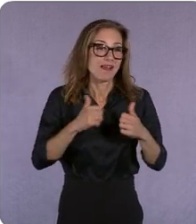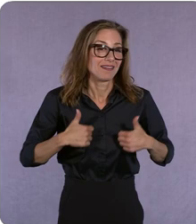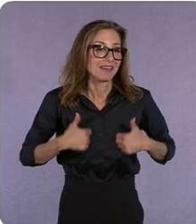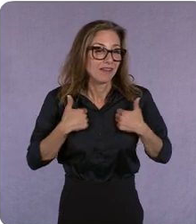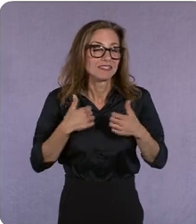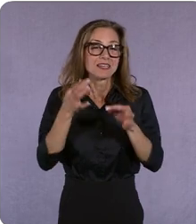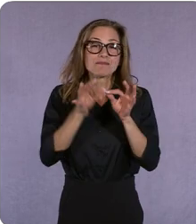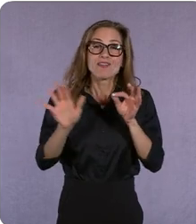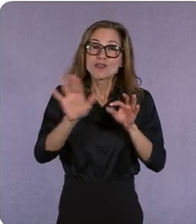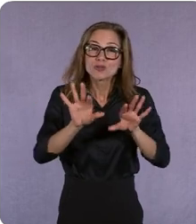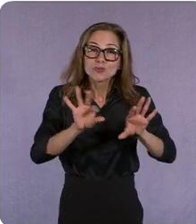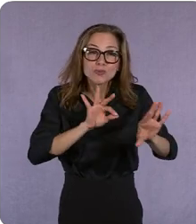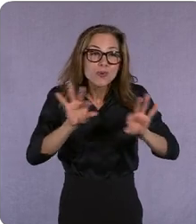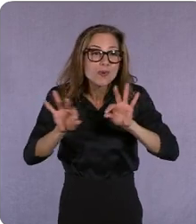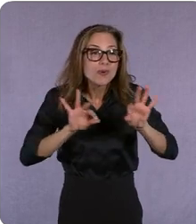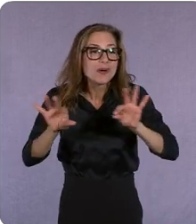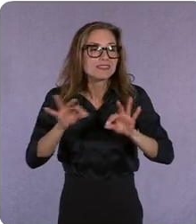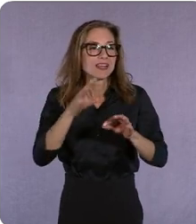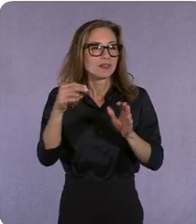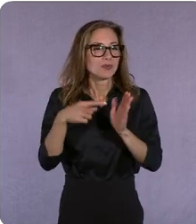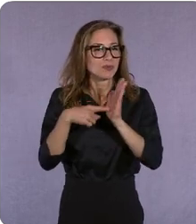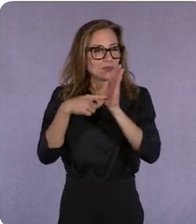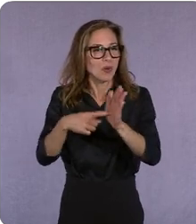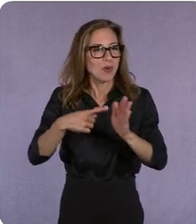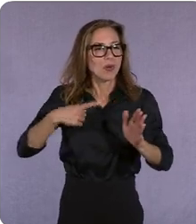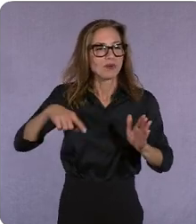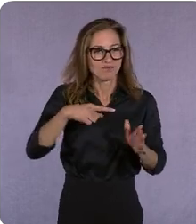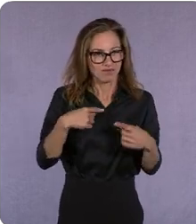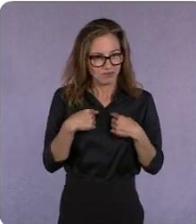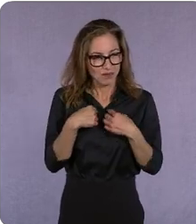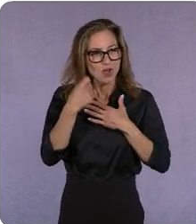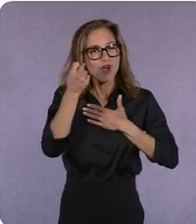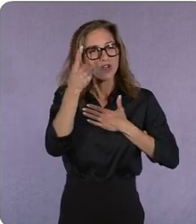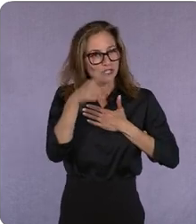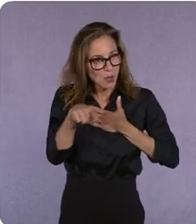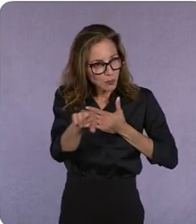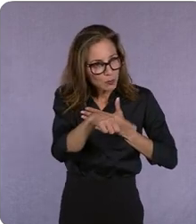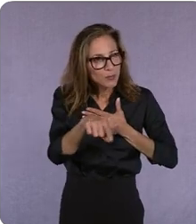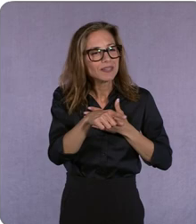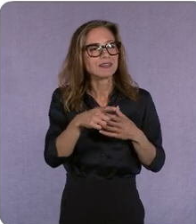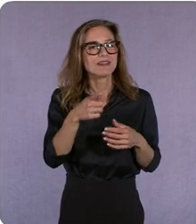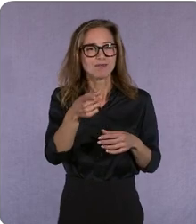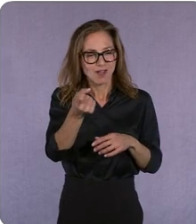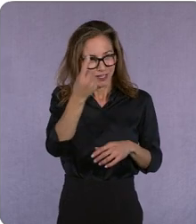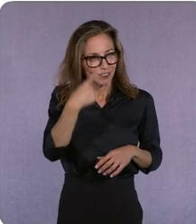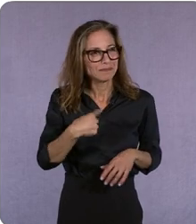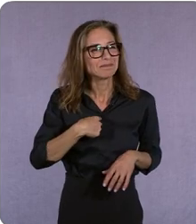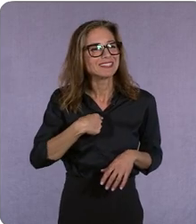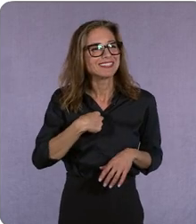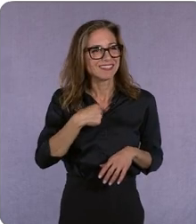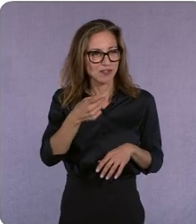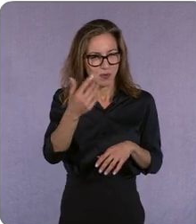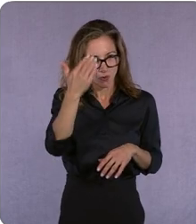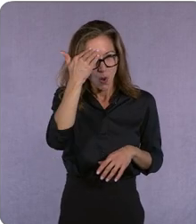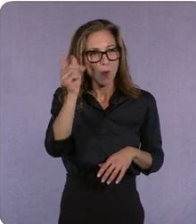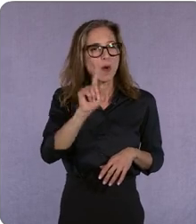i understand you you get me you know where i am in my life and um i mean it's difficult like some of